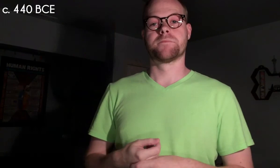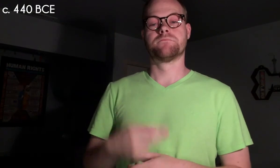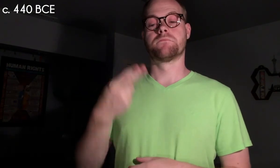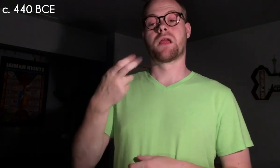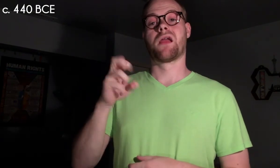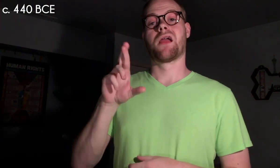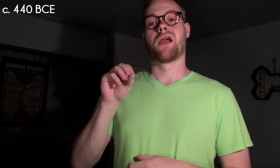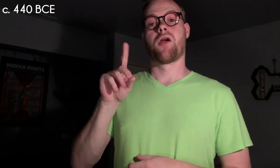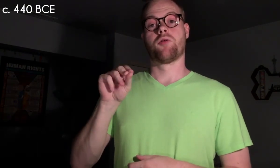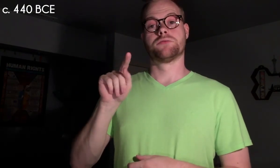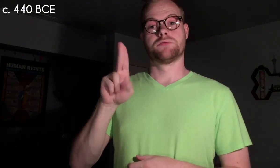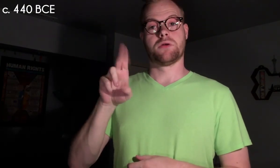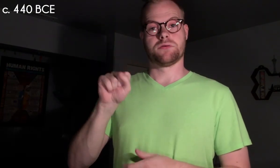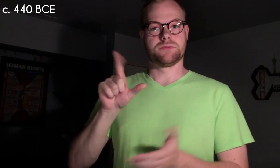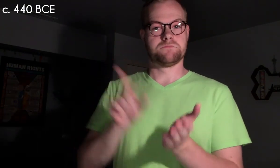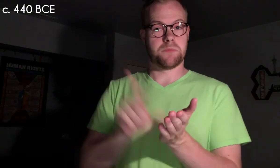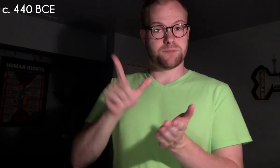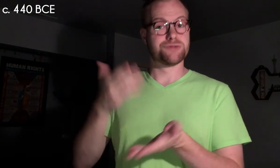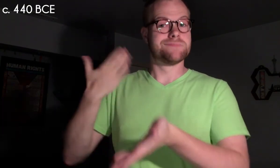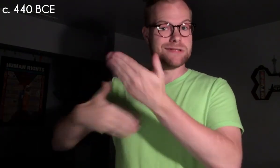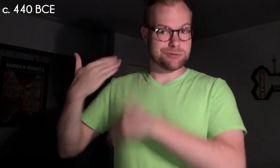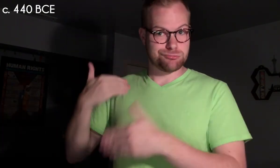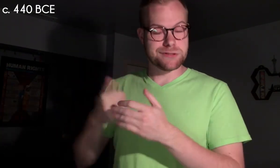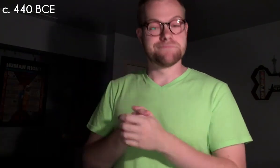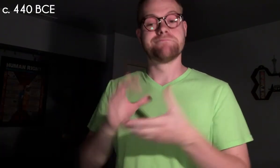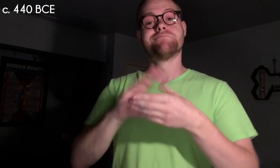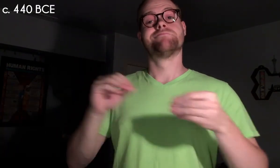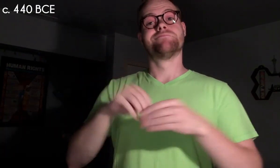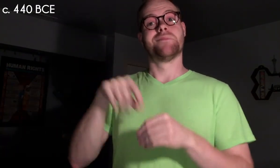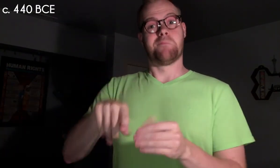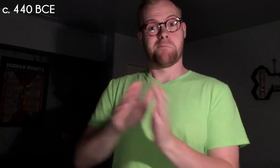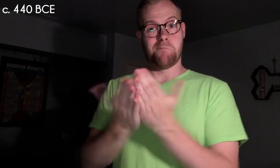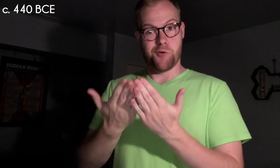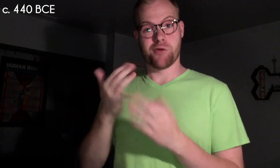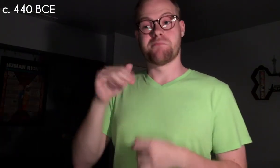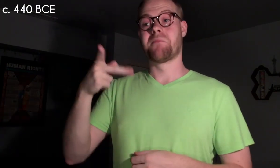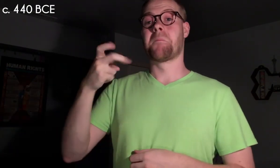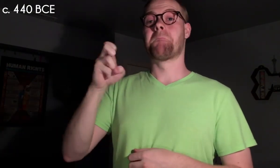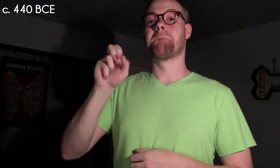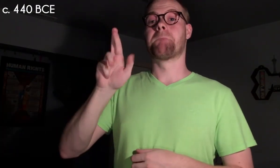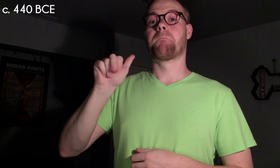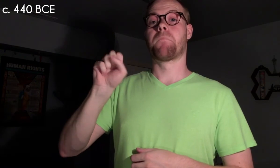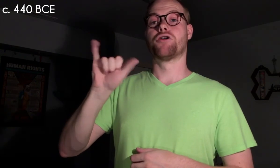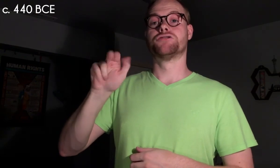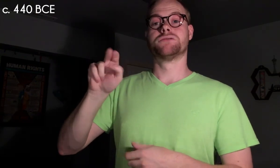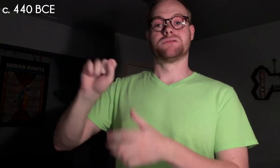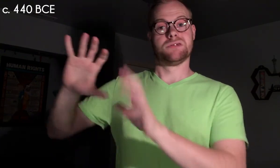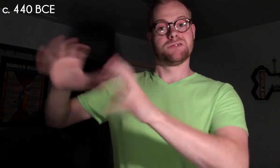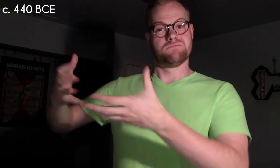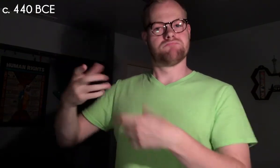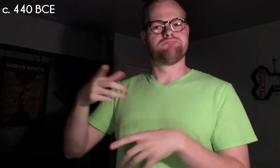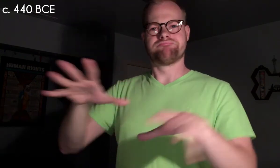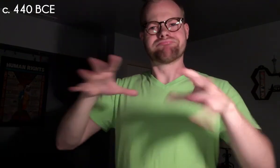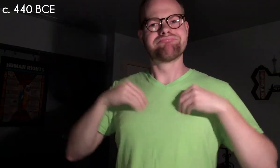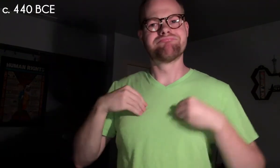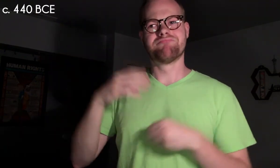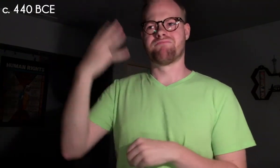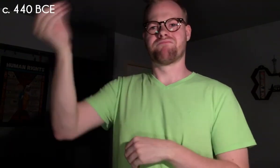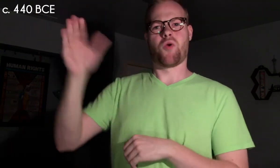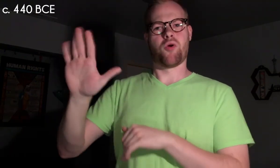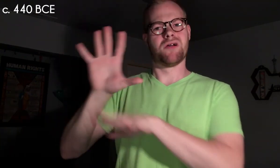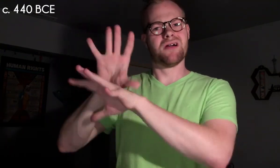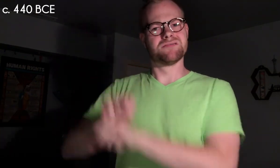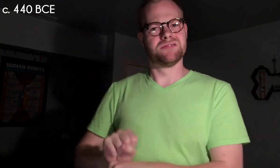c. 440 BCE Herodotus publishes Histories, stating in the book that Persians welcomed foreign customs,